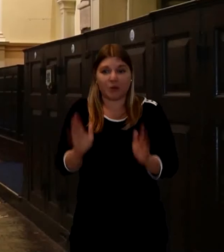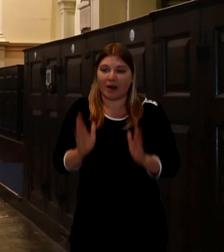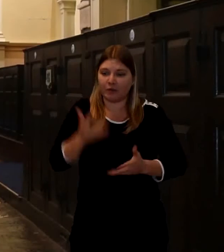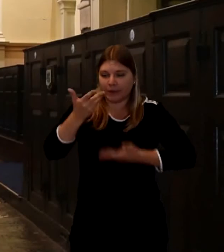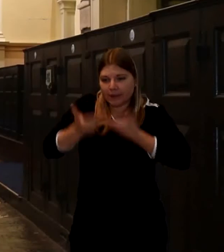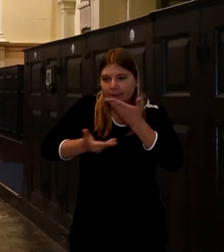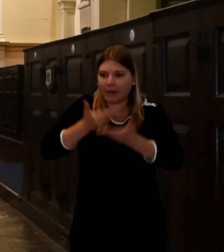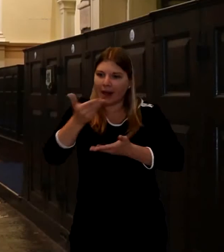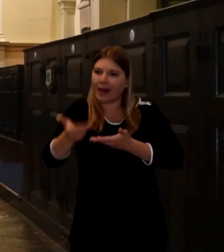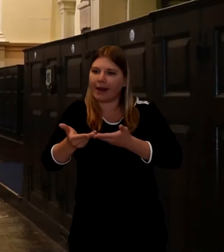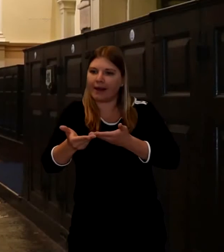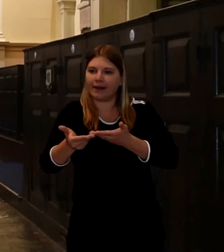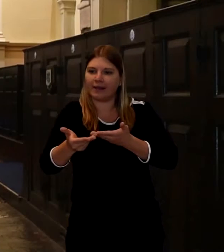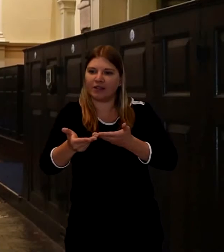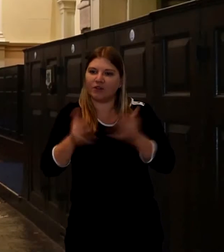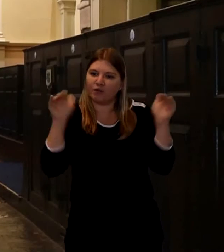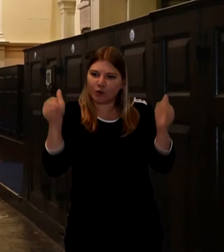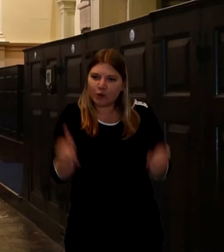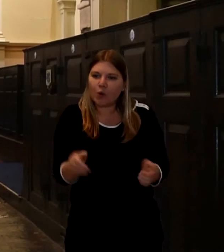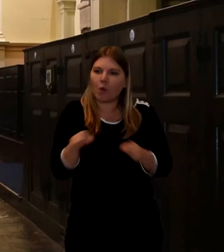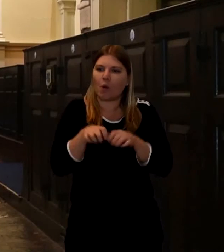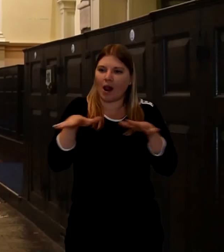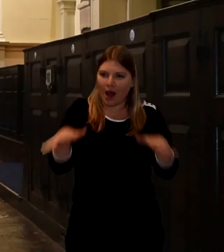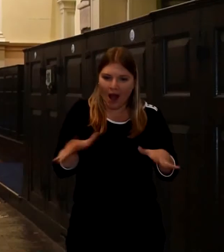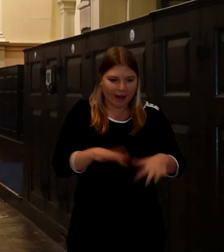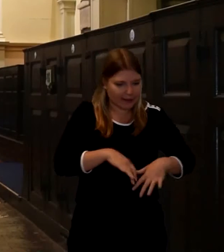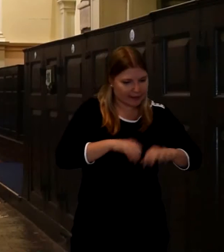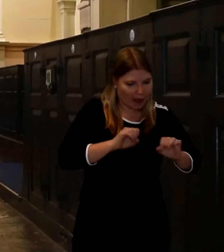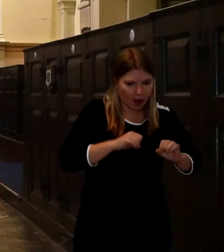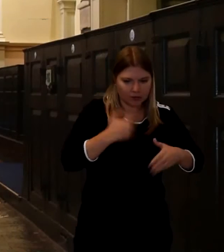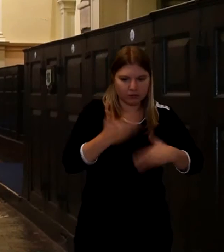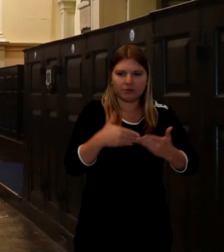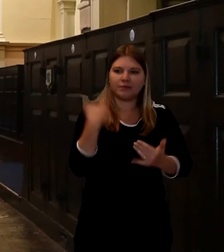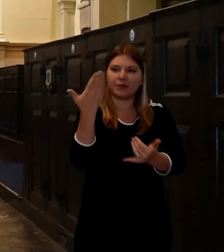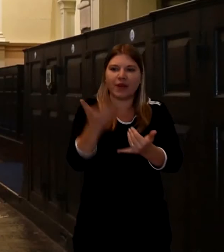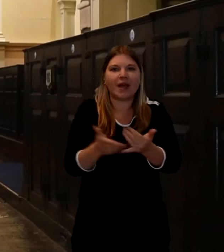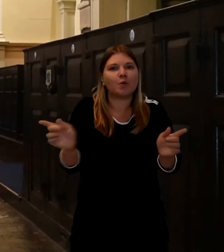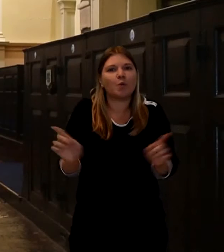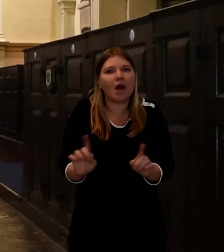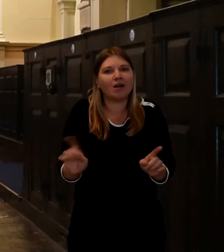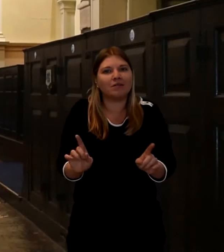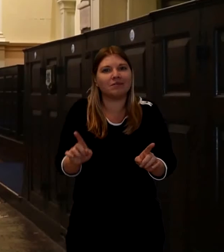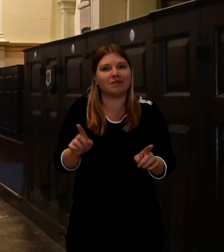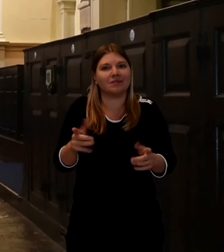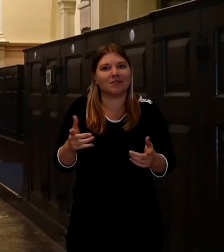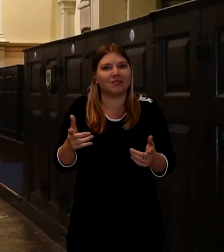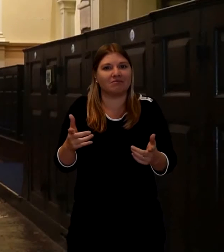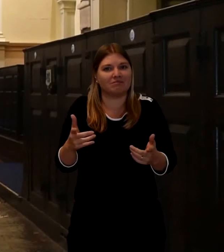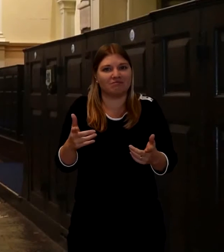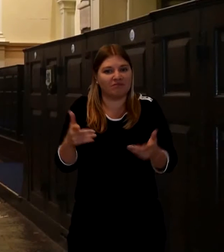So I talk them through the service and the way the service moves. From beginning to end and what we're trying to do.